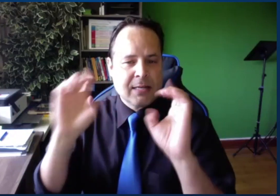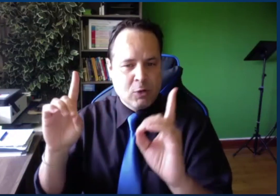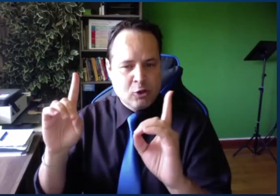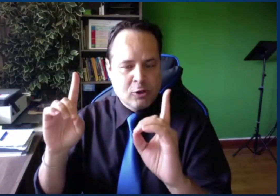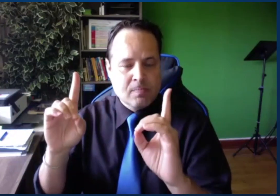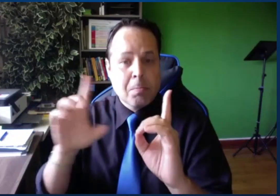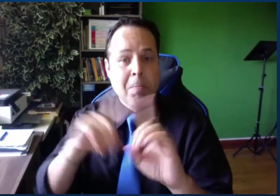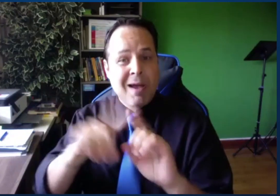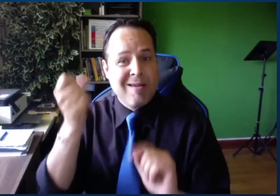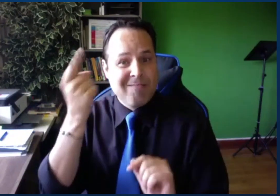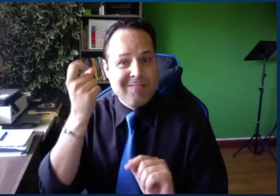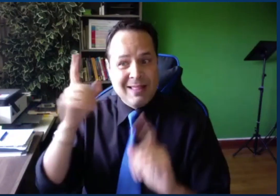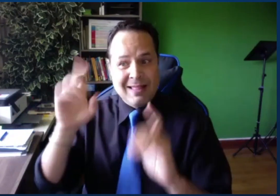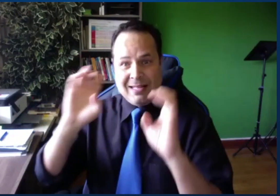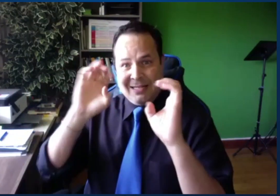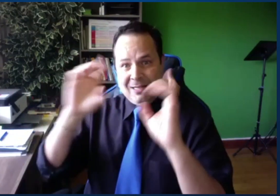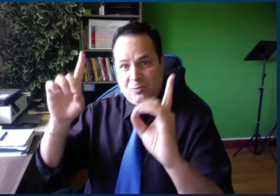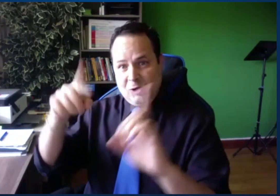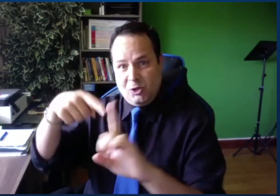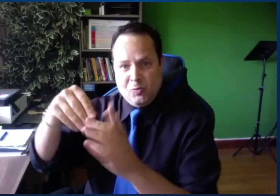I happened to see one of his online